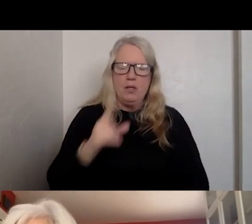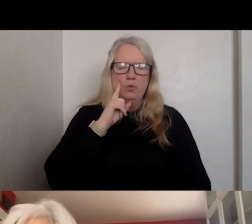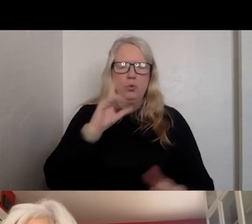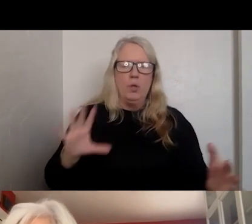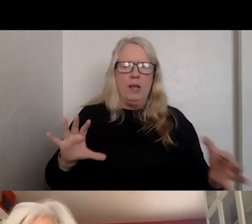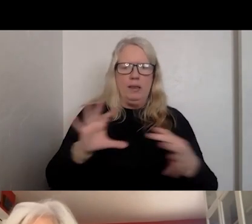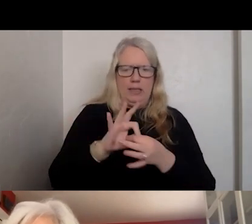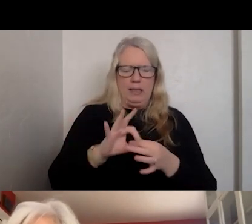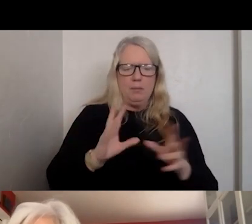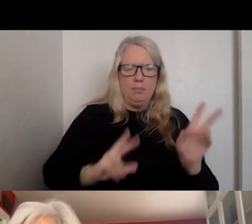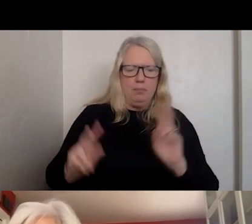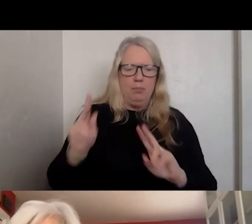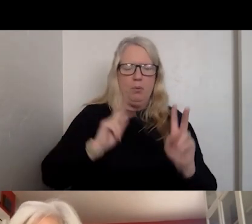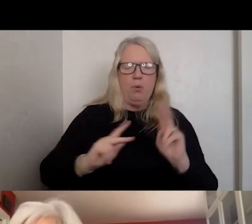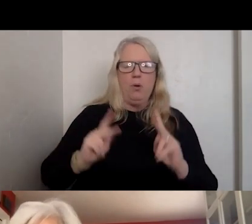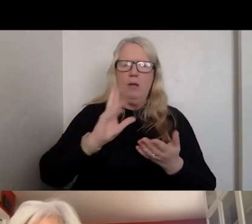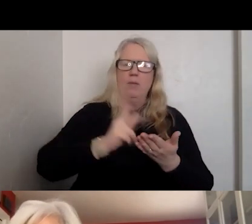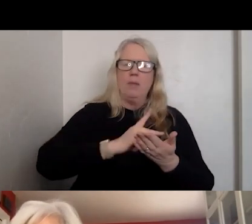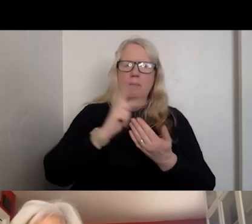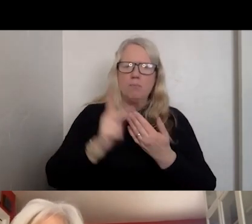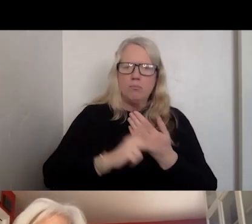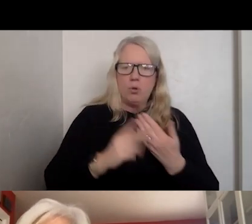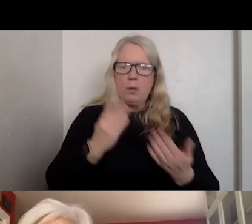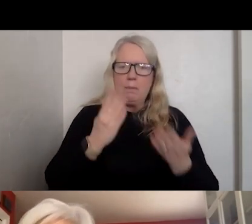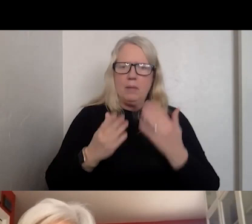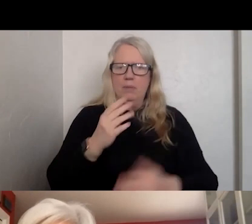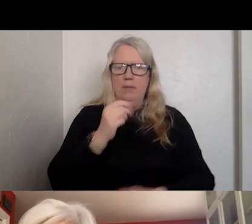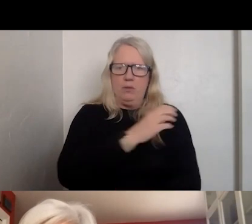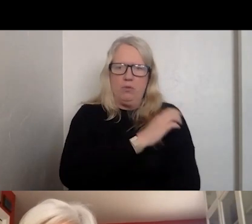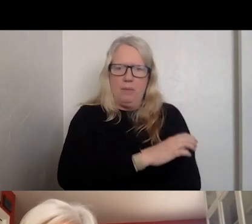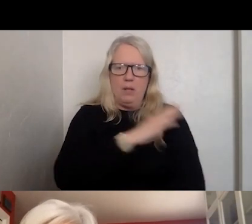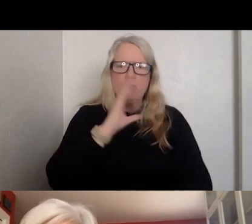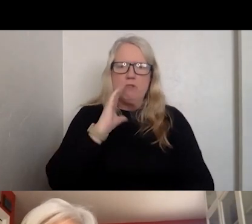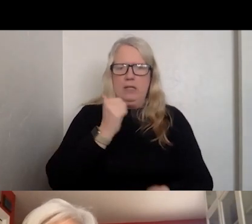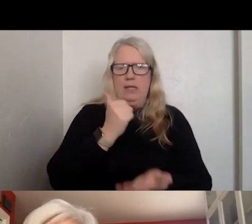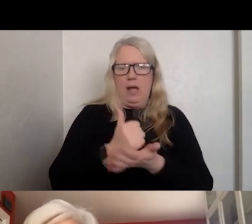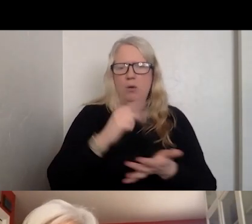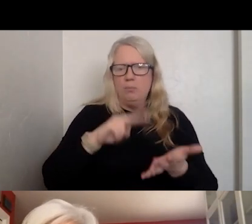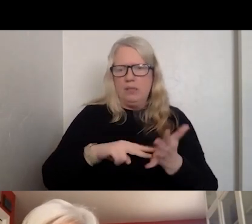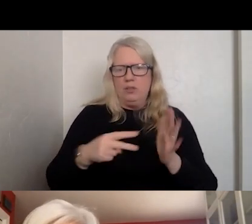TO PROGRAMS THAT ARE NOT CLINICAL, BUT IN TERMS OF REUNITING WITH